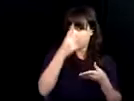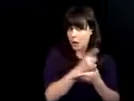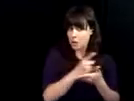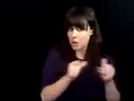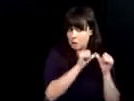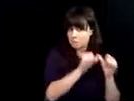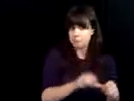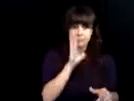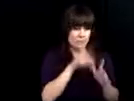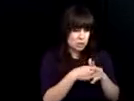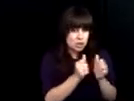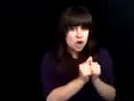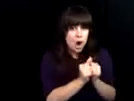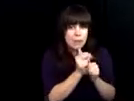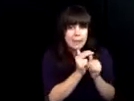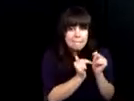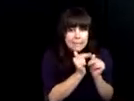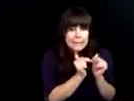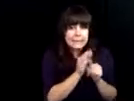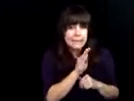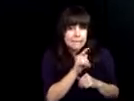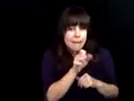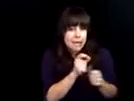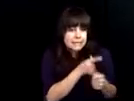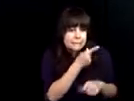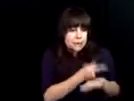of parts, we had this